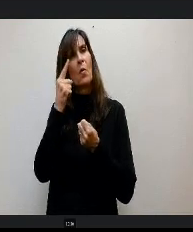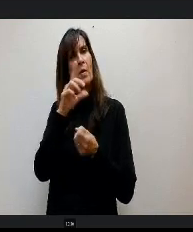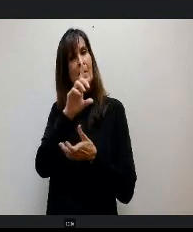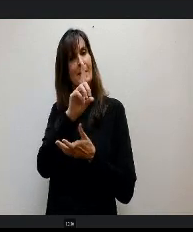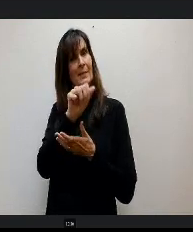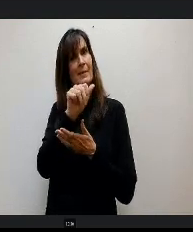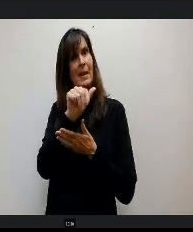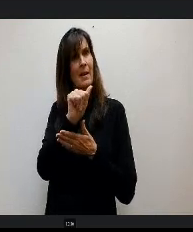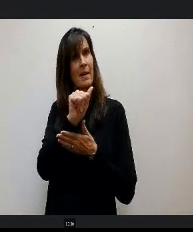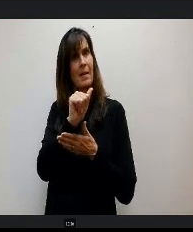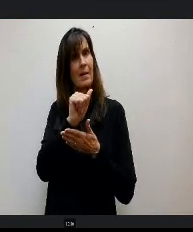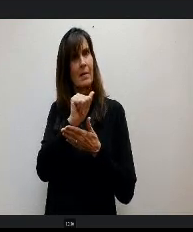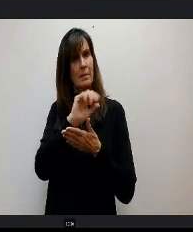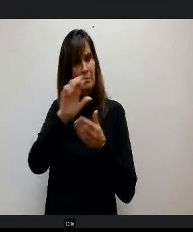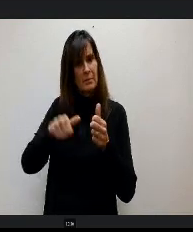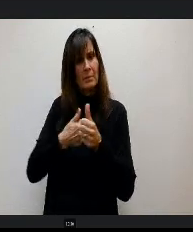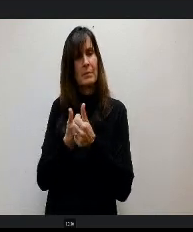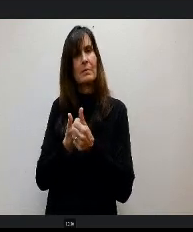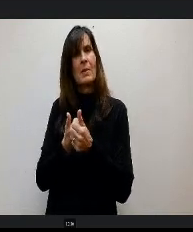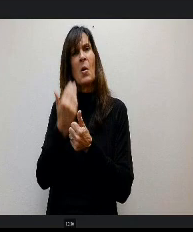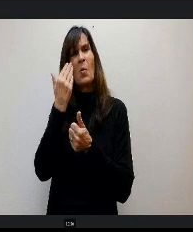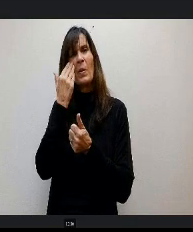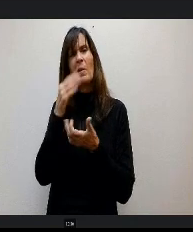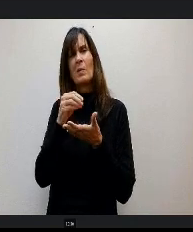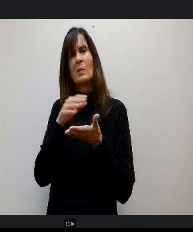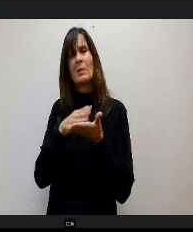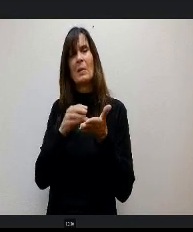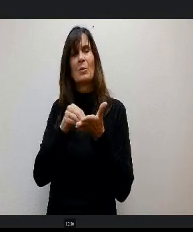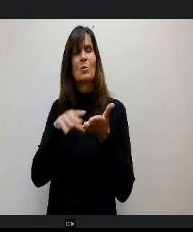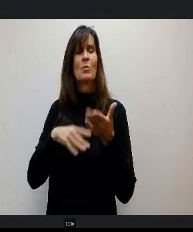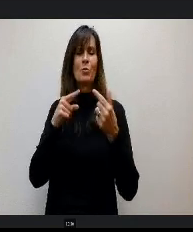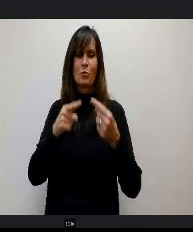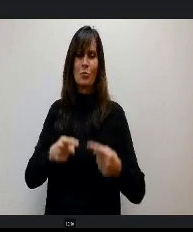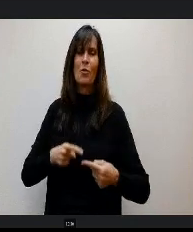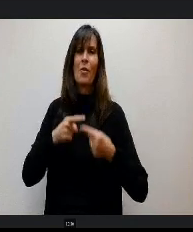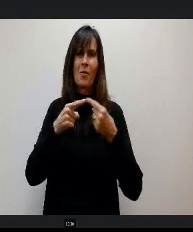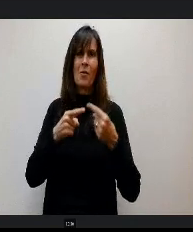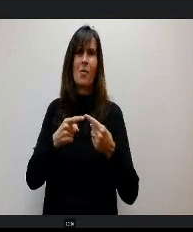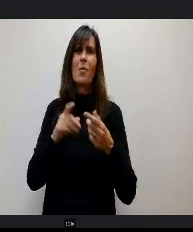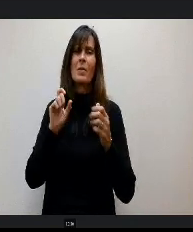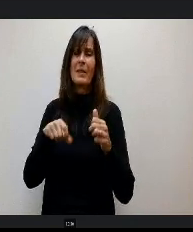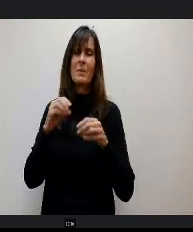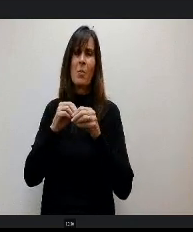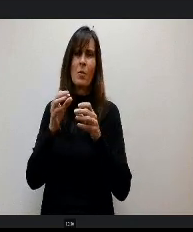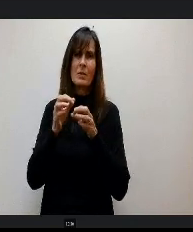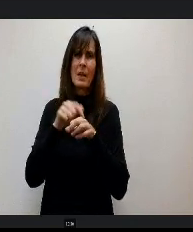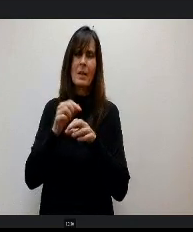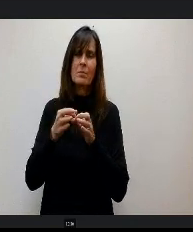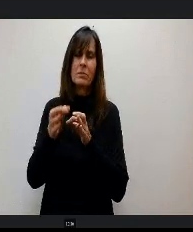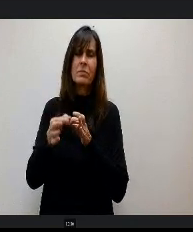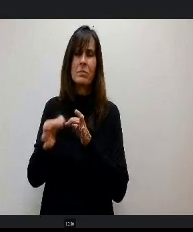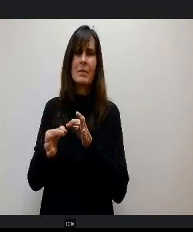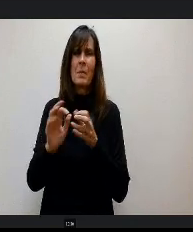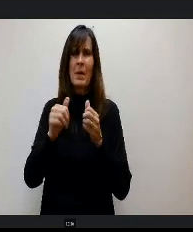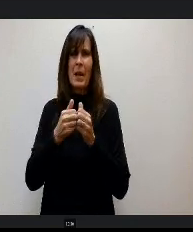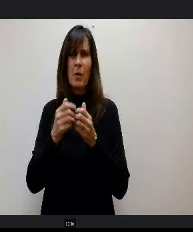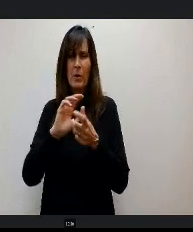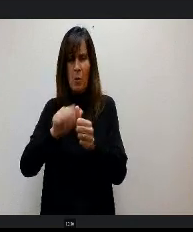we know we have kids that have some learning struggles. We have kids who need But really, how do we get to the root of what's going on? And as I